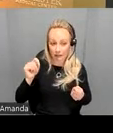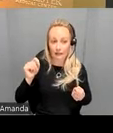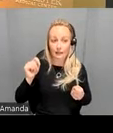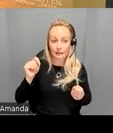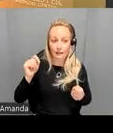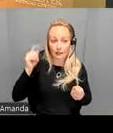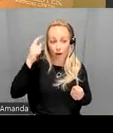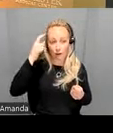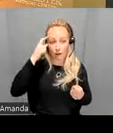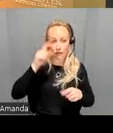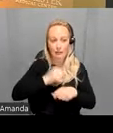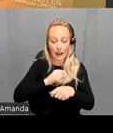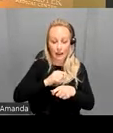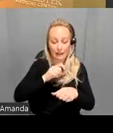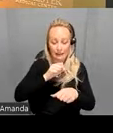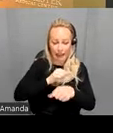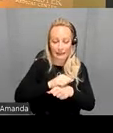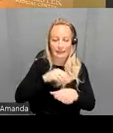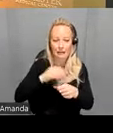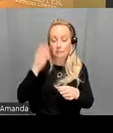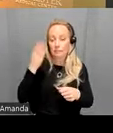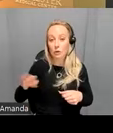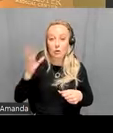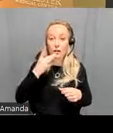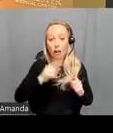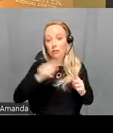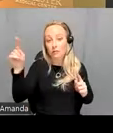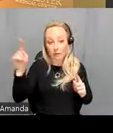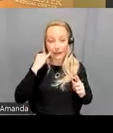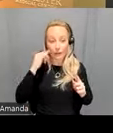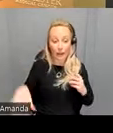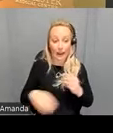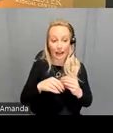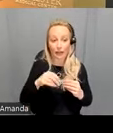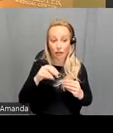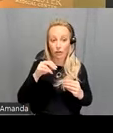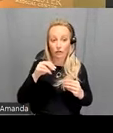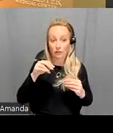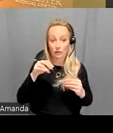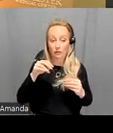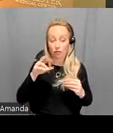is shown in blue and when you add in the resting state biomarker to the acpt so you have you have